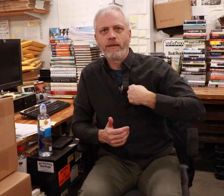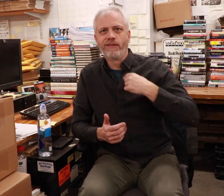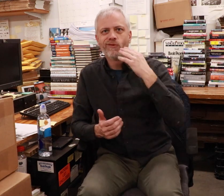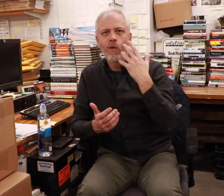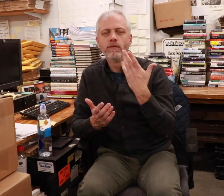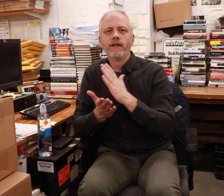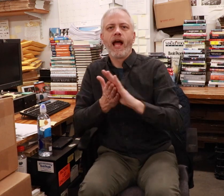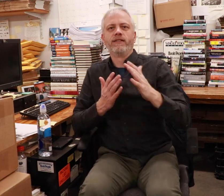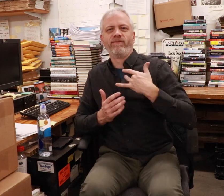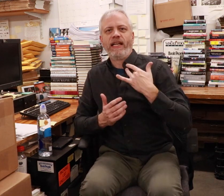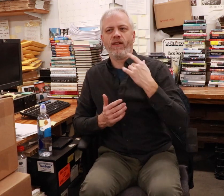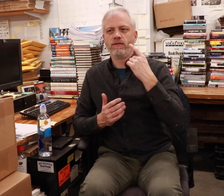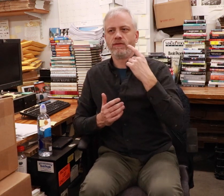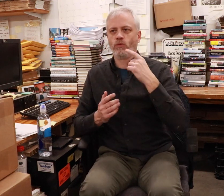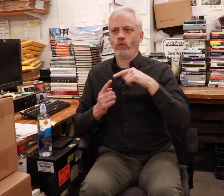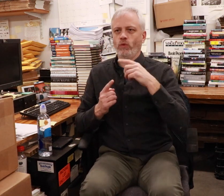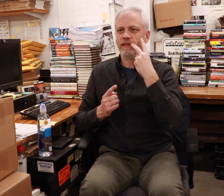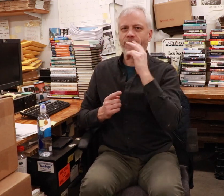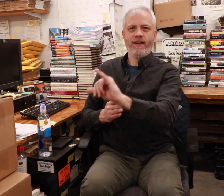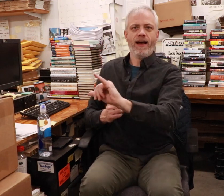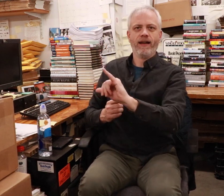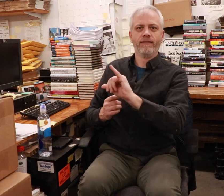It’s a nice feeling to know that I helped with that.